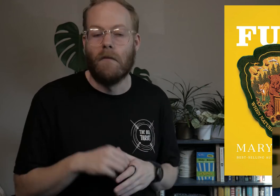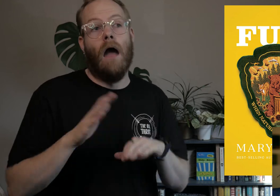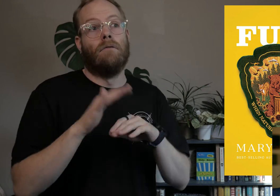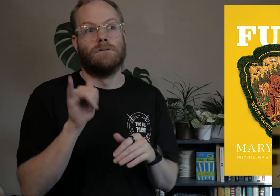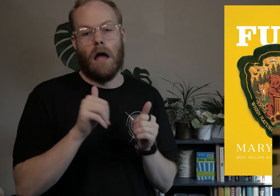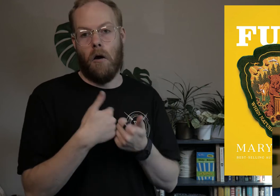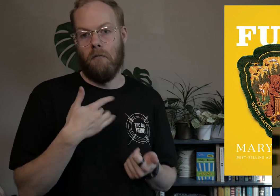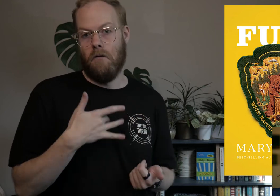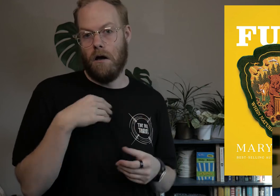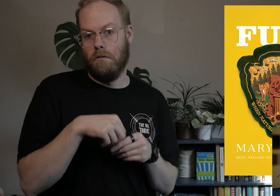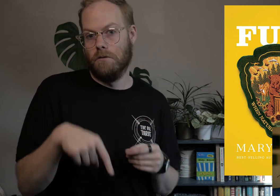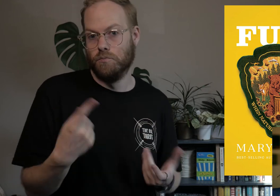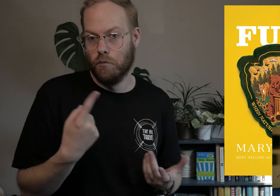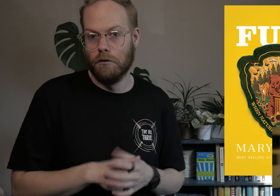At least, that was how it felt in this one!